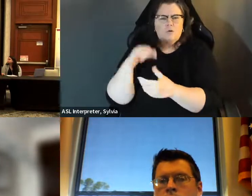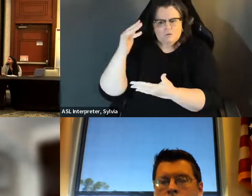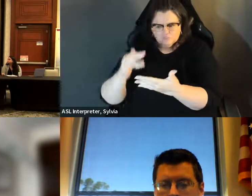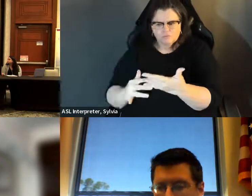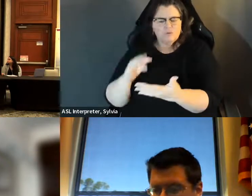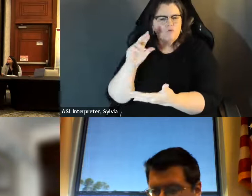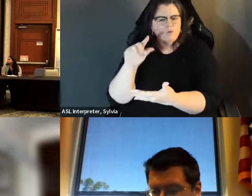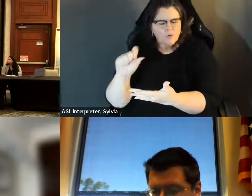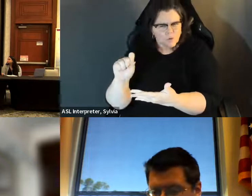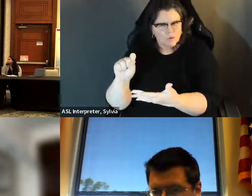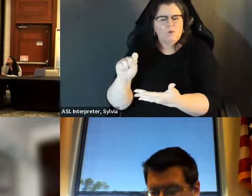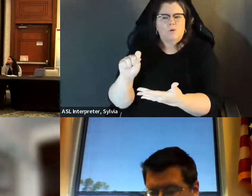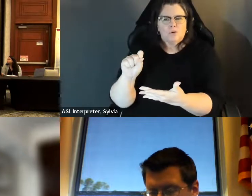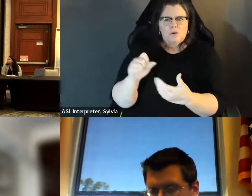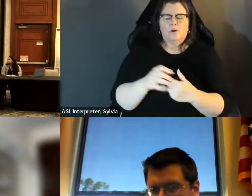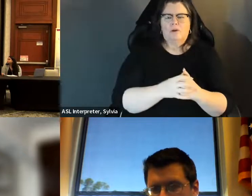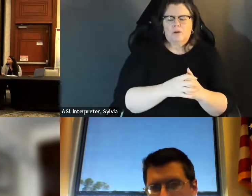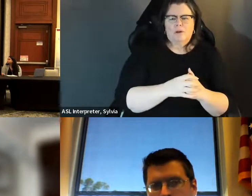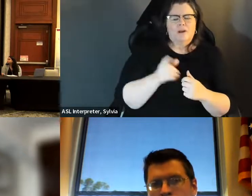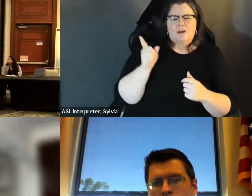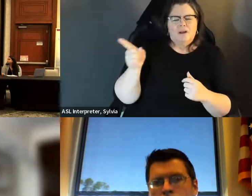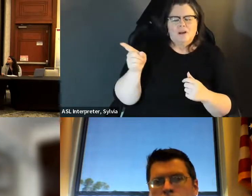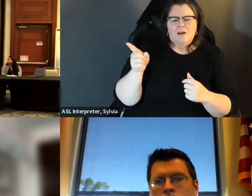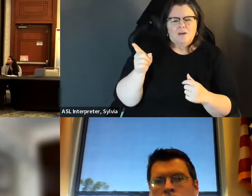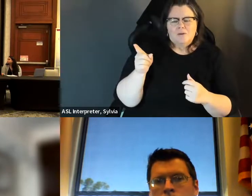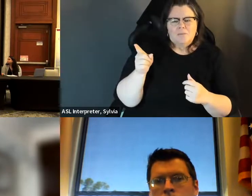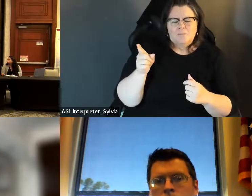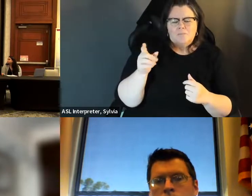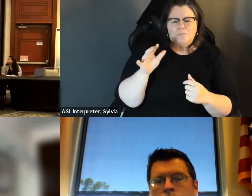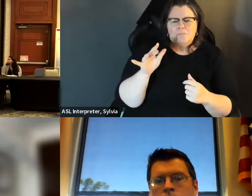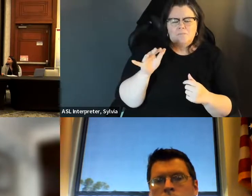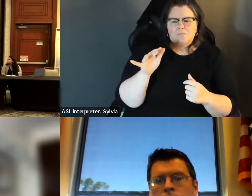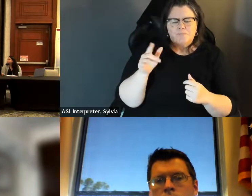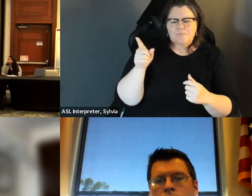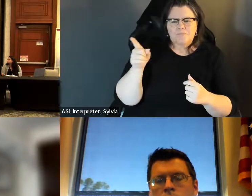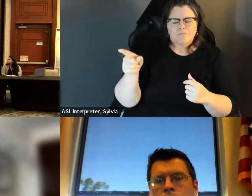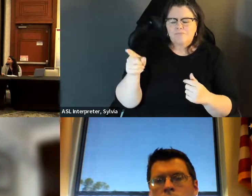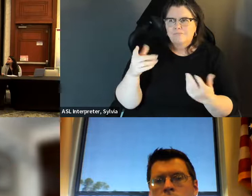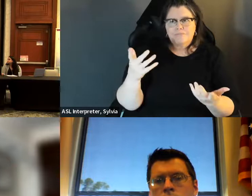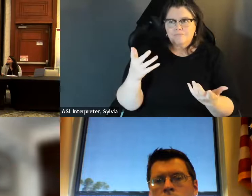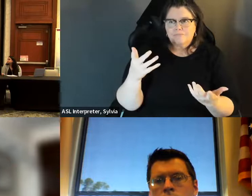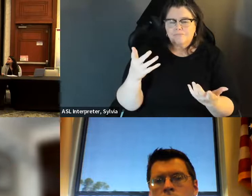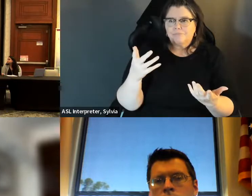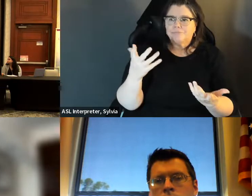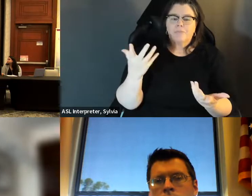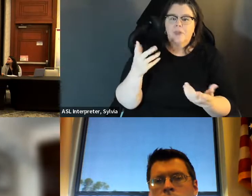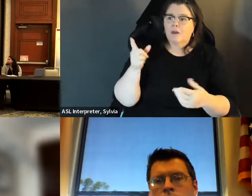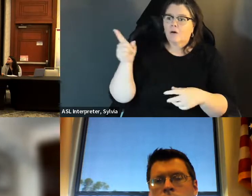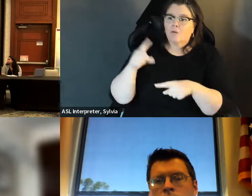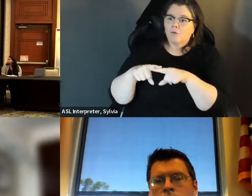rolls. But the issues is bigger than individual -- But the the issue is bigger than individual. These individual spaces. these individual spaces. It's, you know, an It's, you know, an over reliance on, you know.